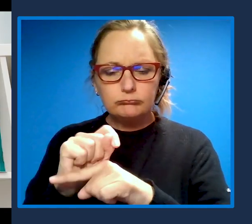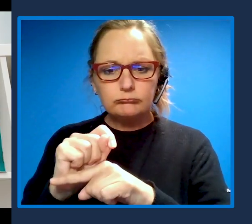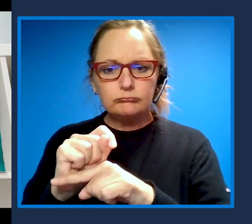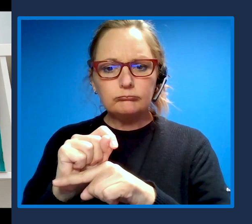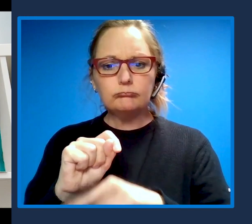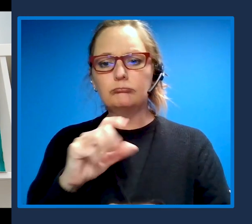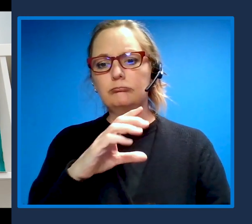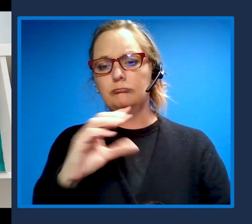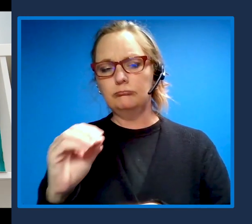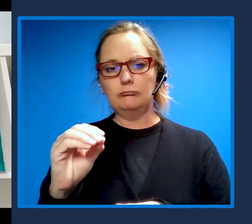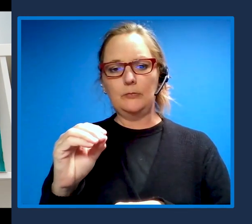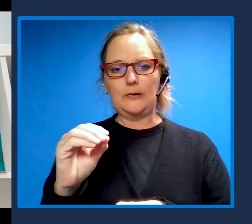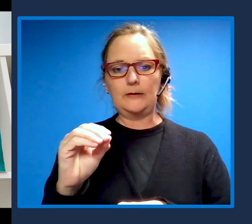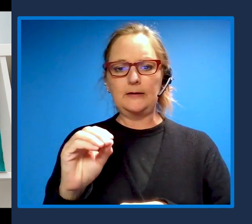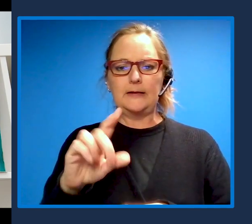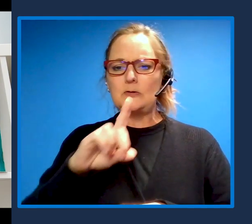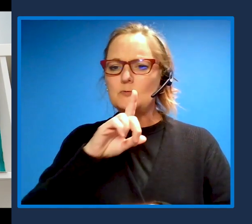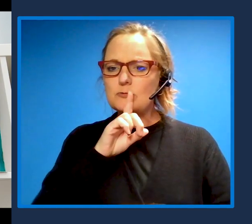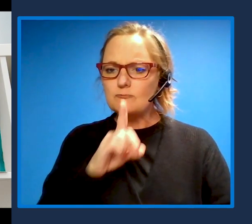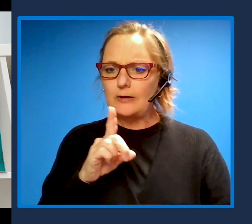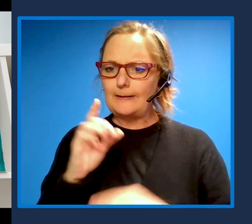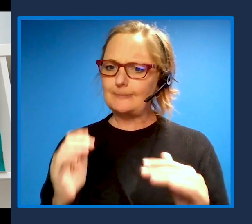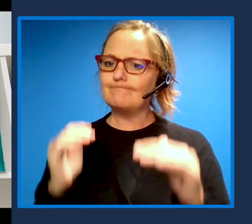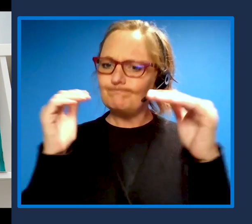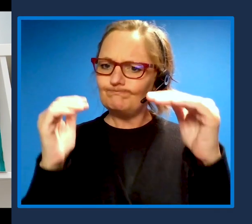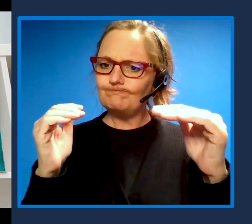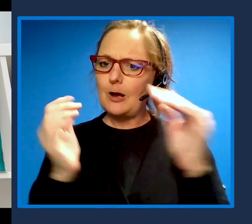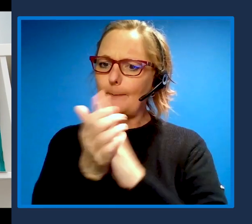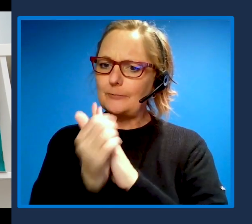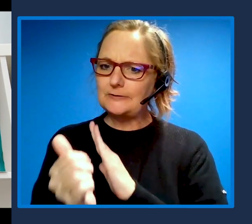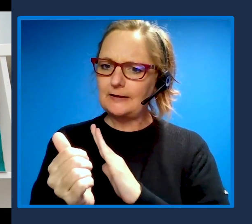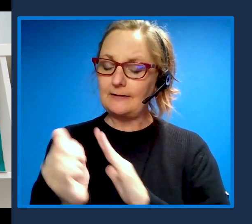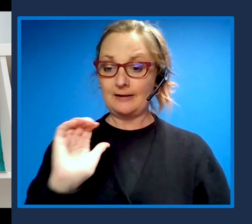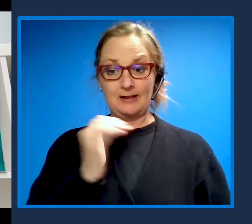is a real kind of up-skilling of our own workforce